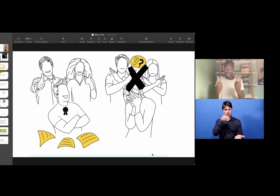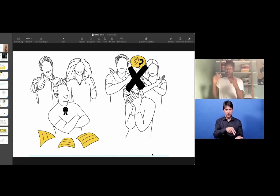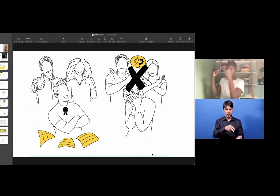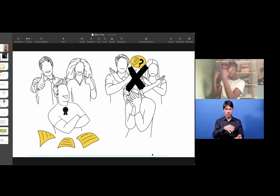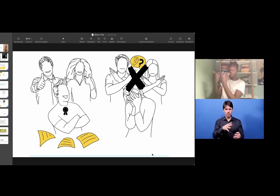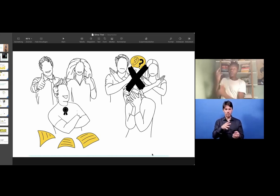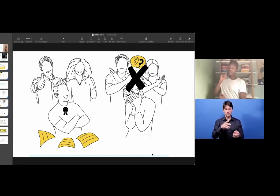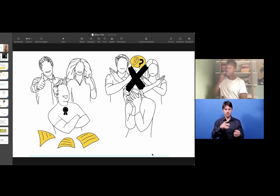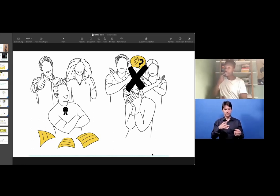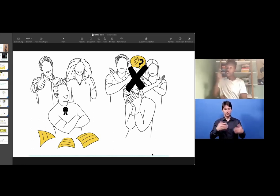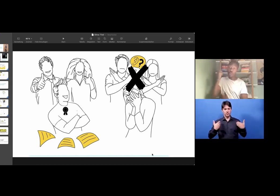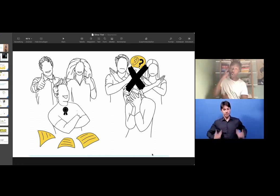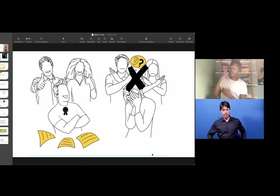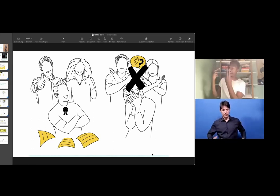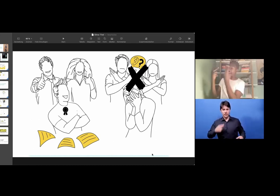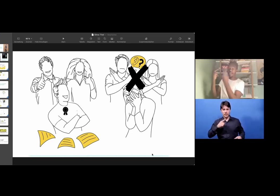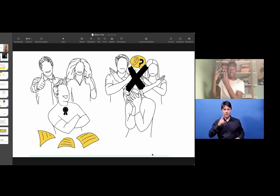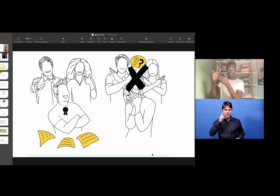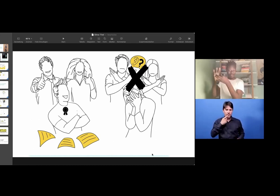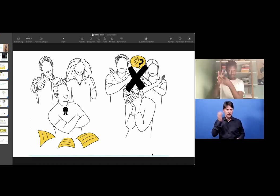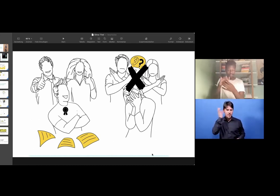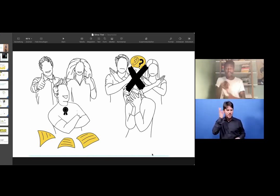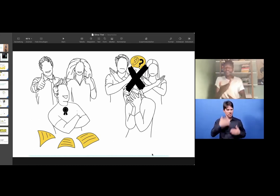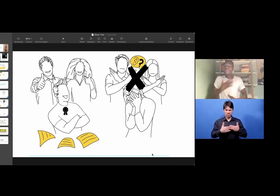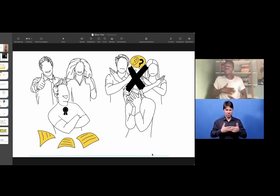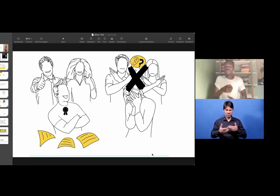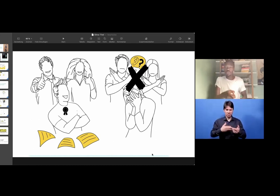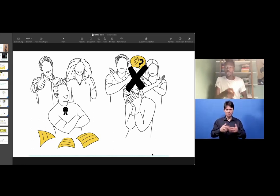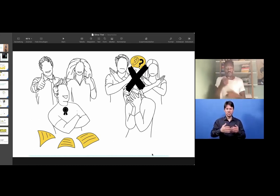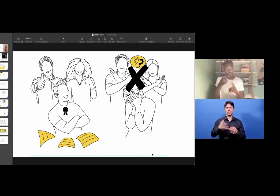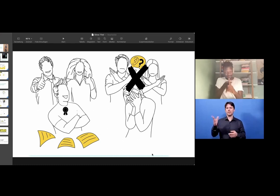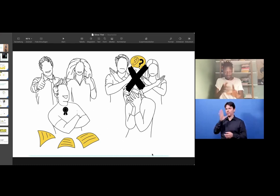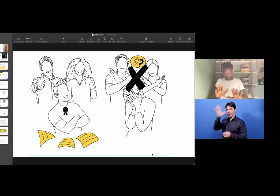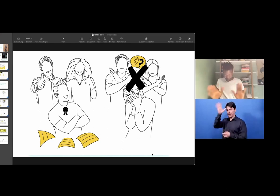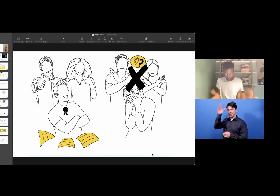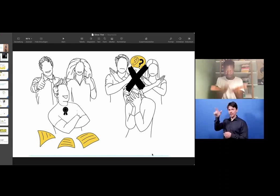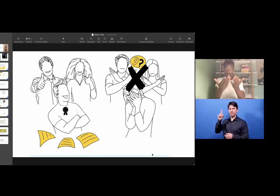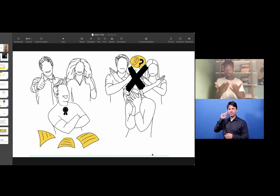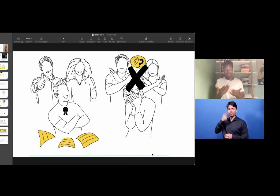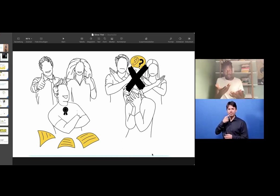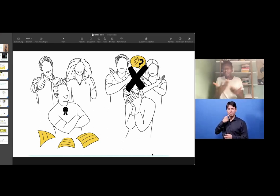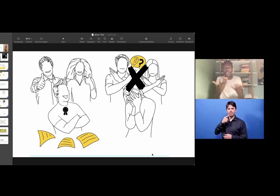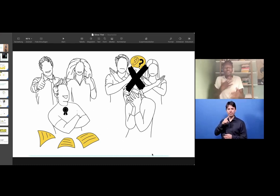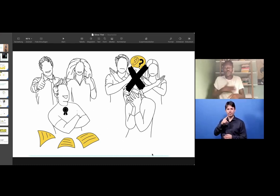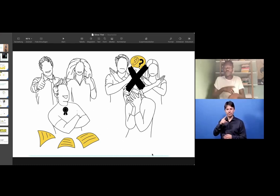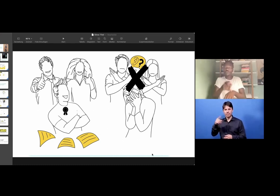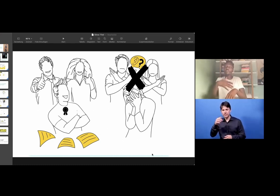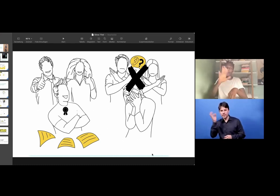"Yes, of course. Let's try that. Let's do this." So, this communication is a very positive way.